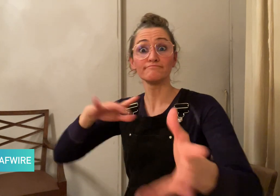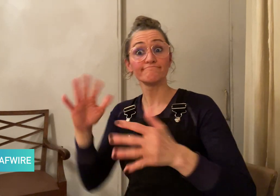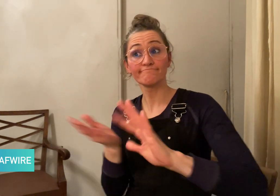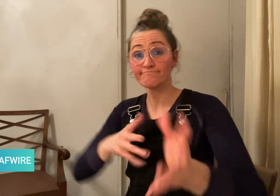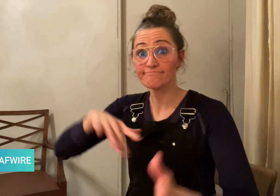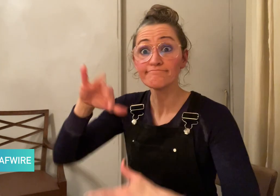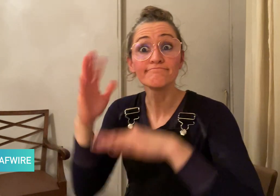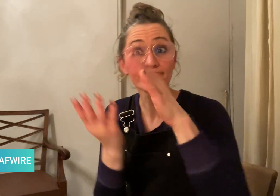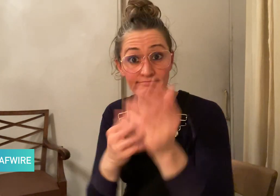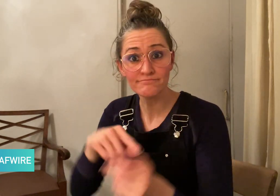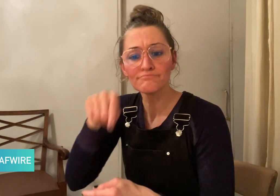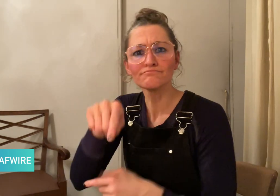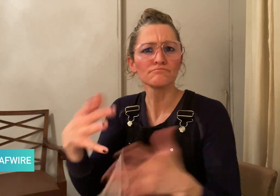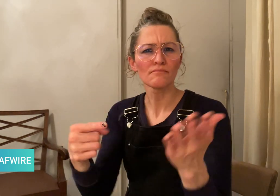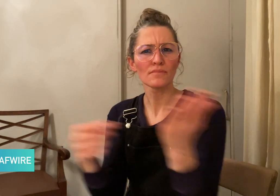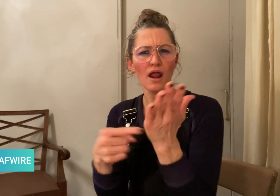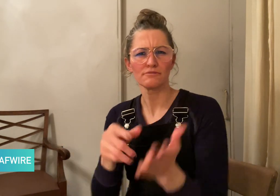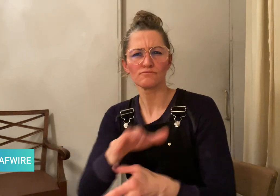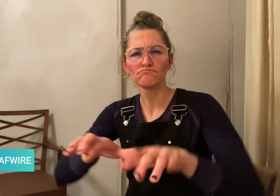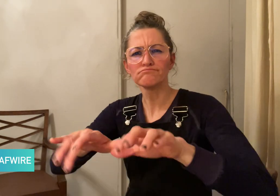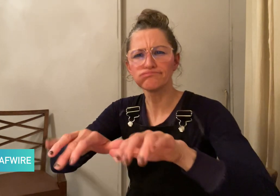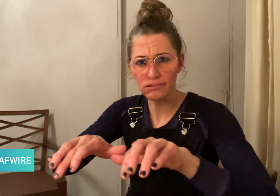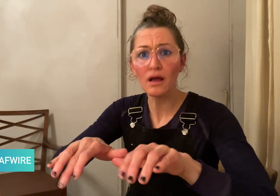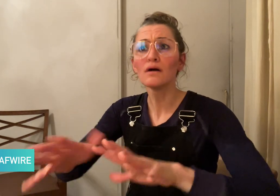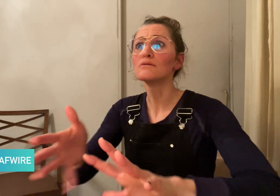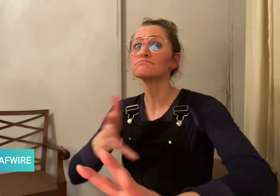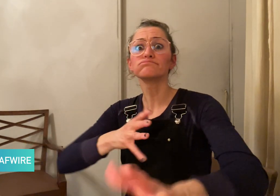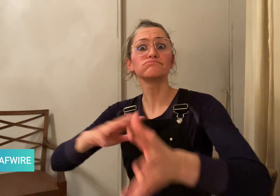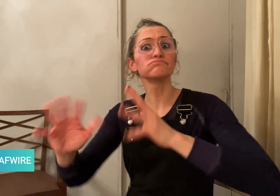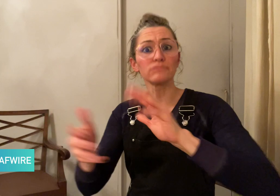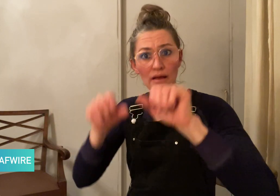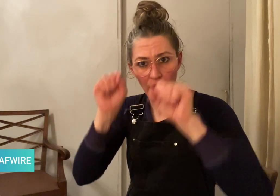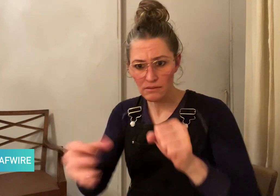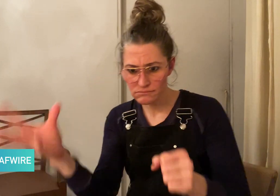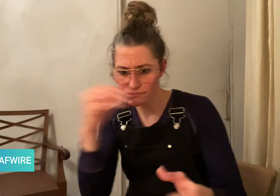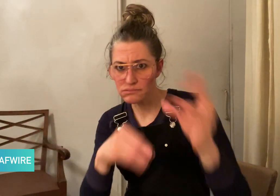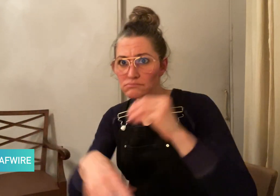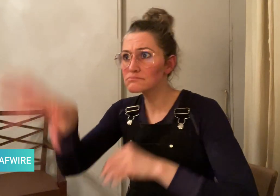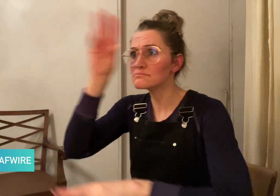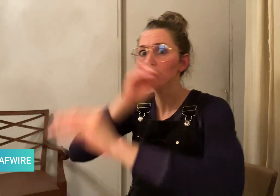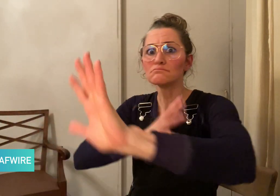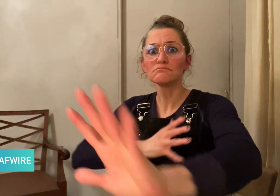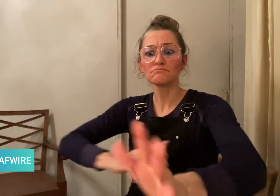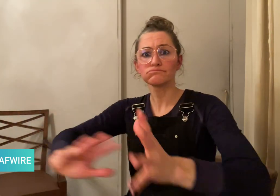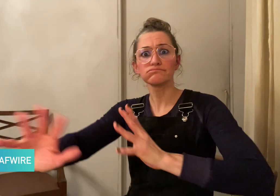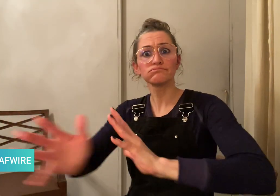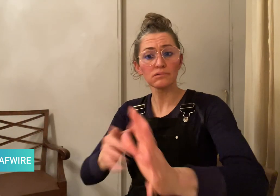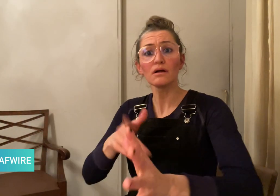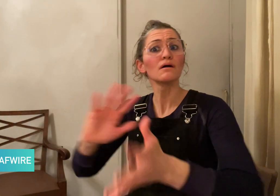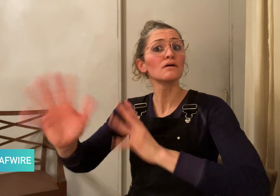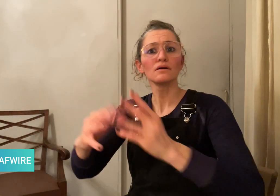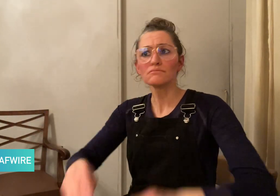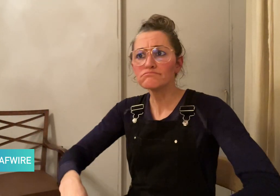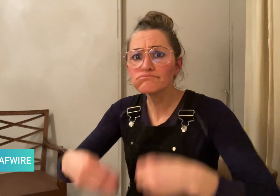Using AI, the “anchor” is able to learn signs and provide